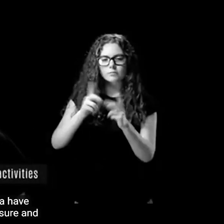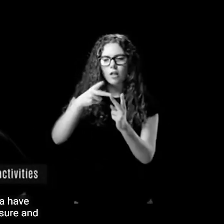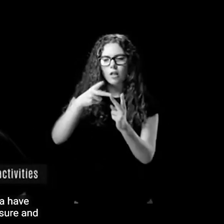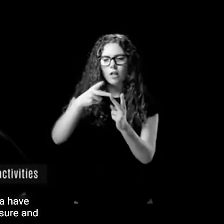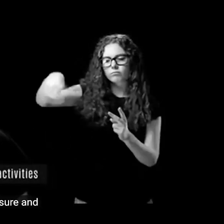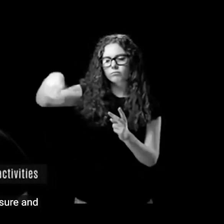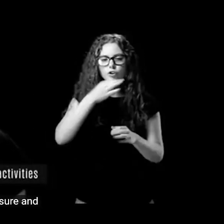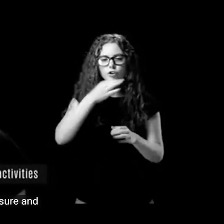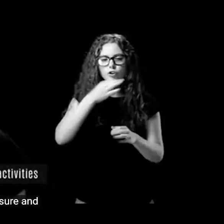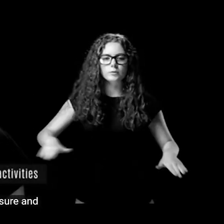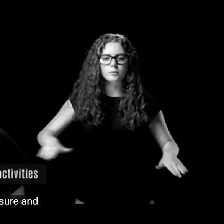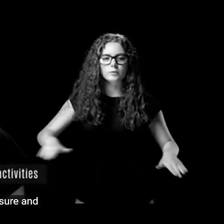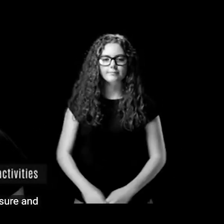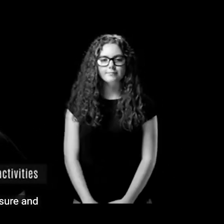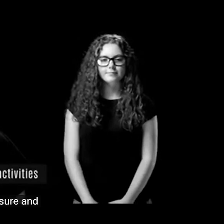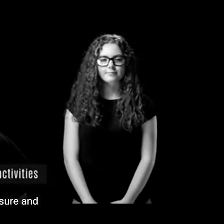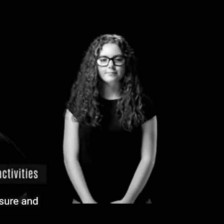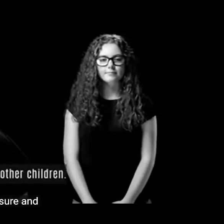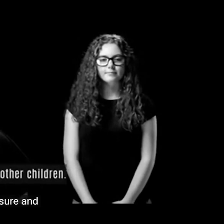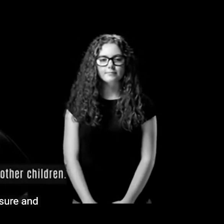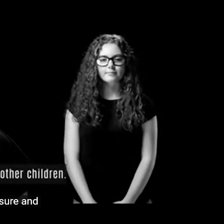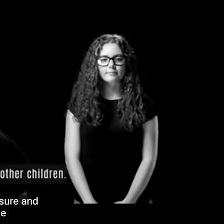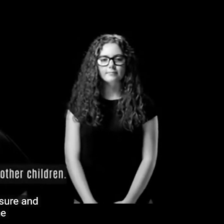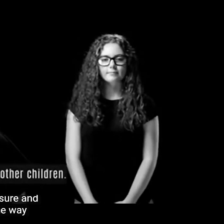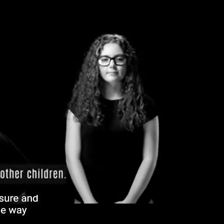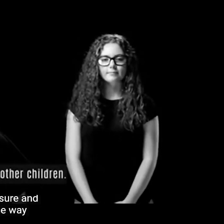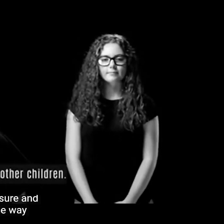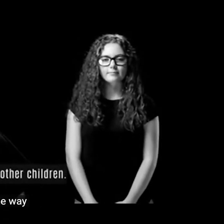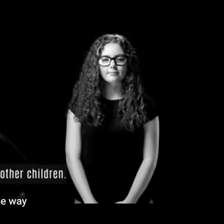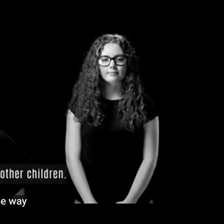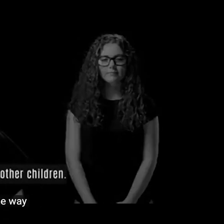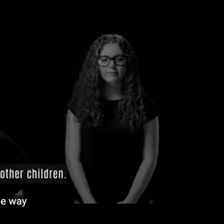sporting activities in the same way as